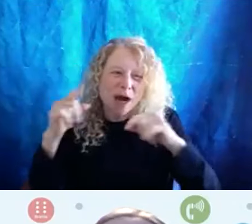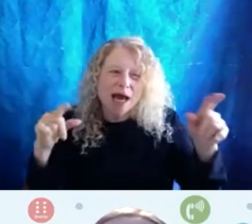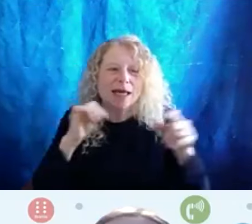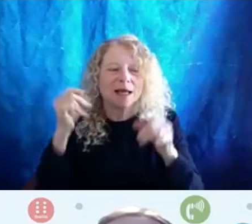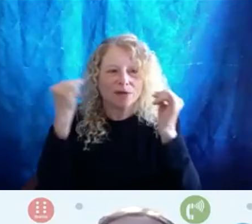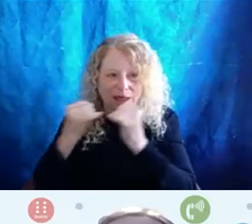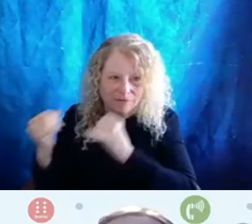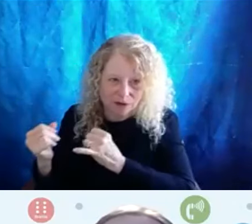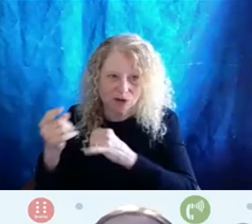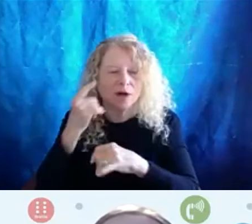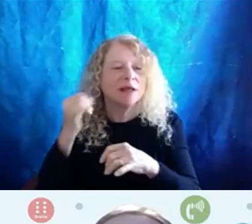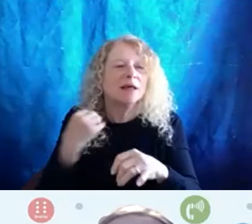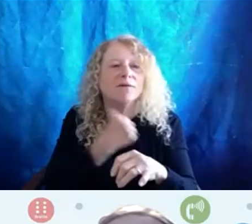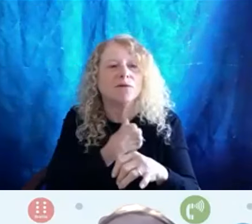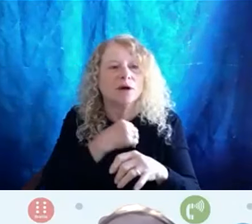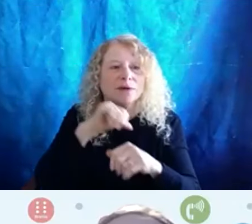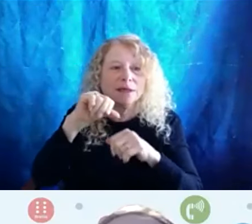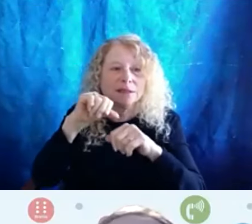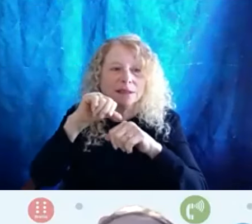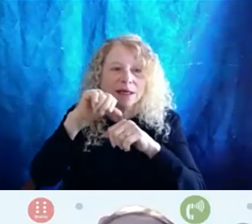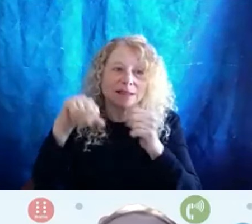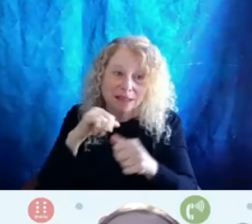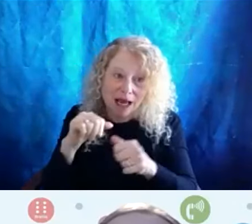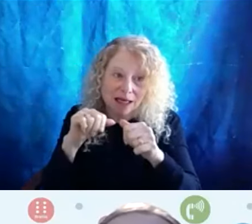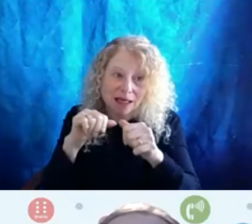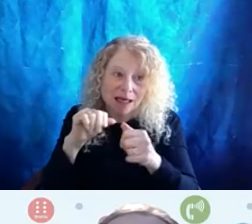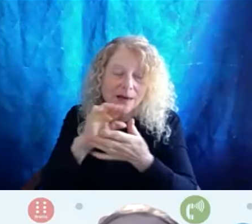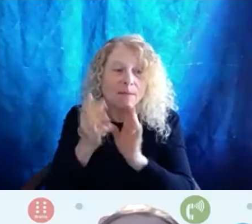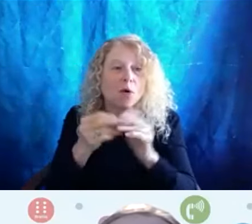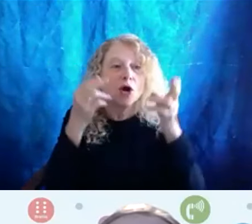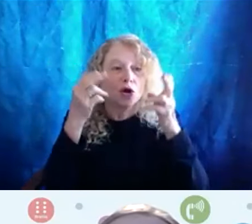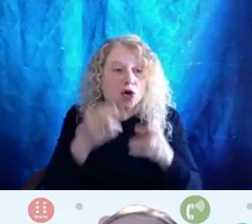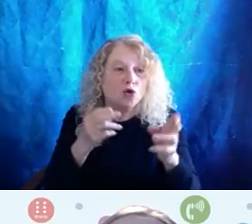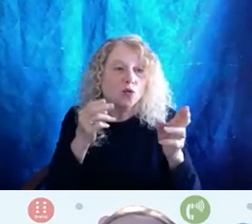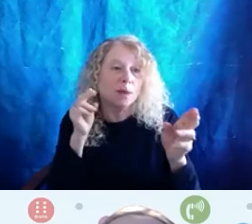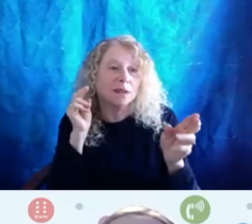society to become more human centered, more more person centered in our services,